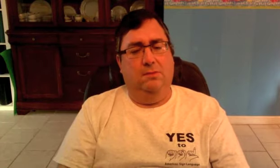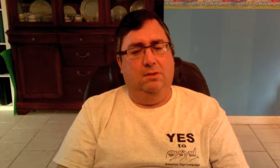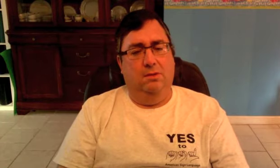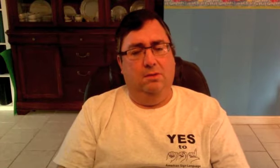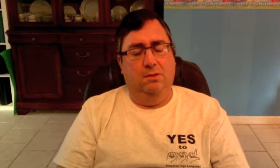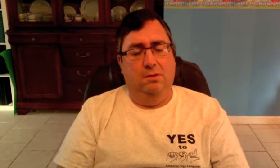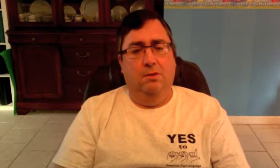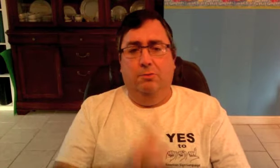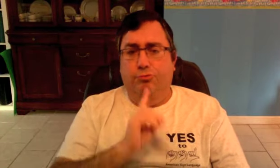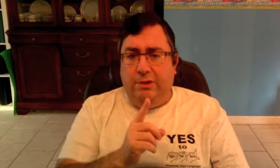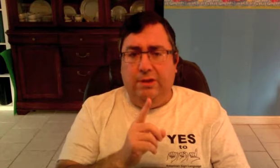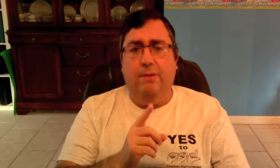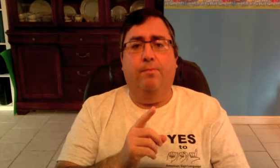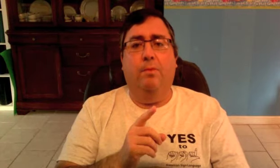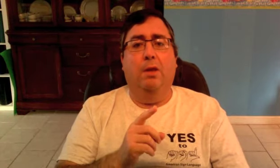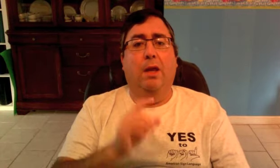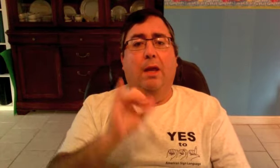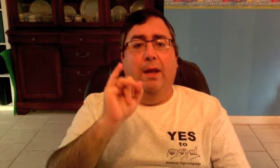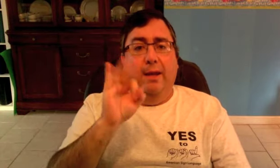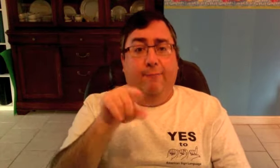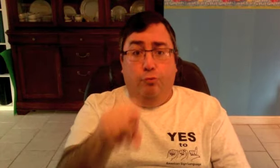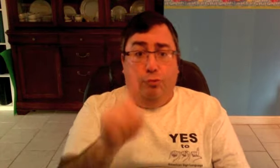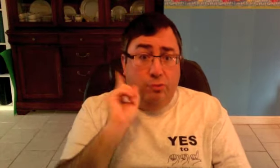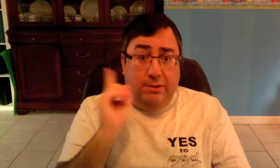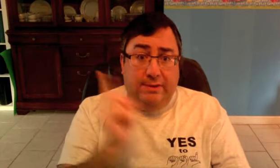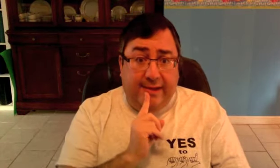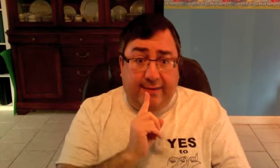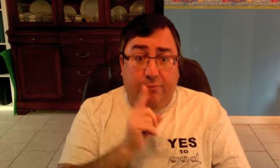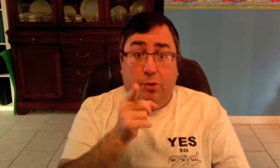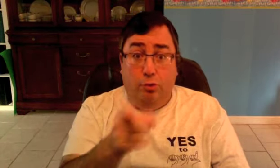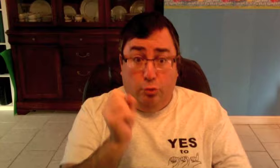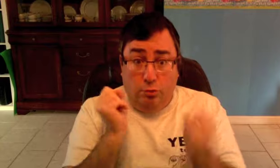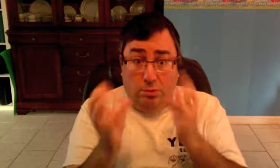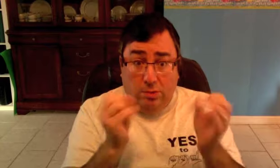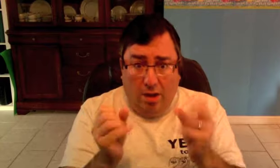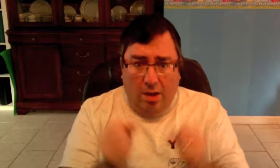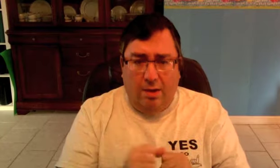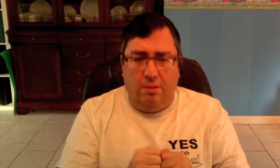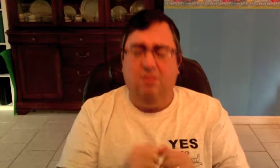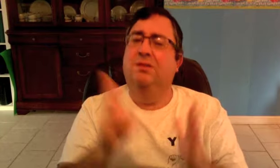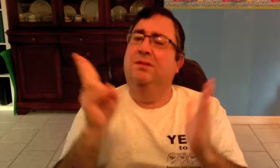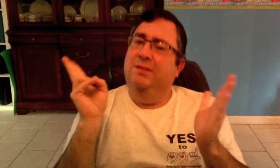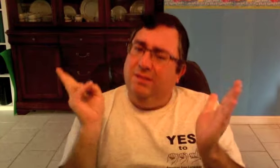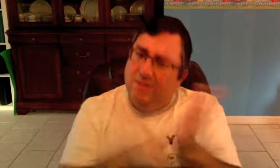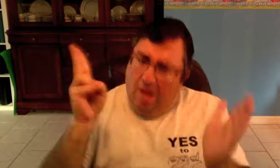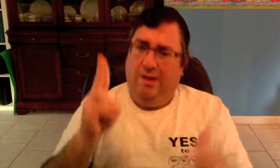If you are Deaf and you sign, sign it!